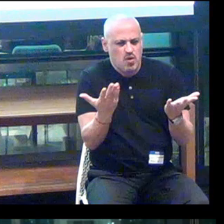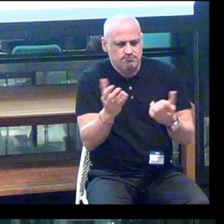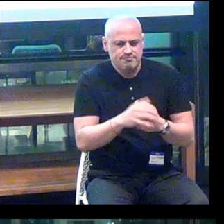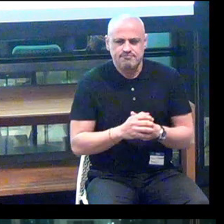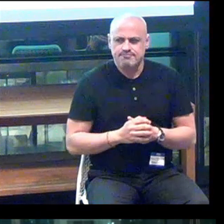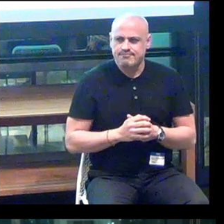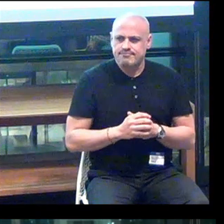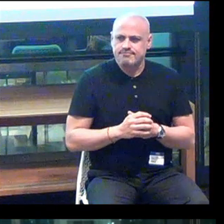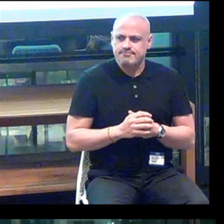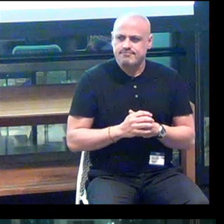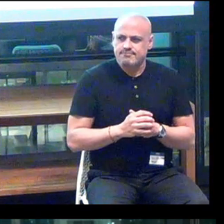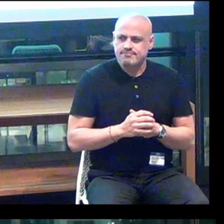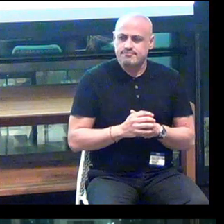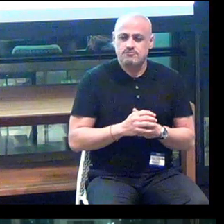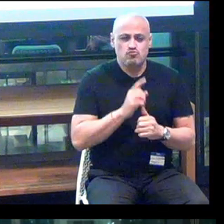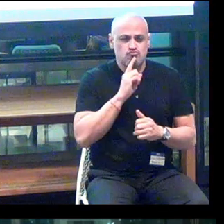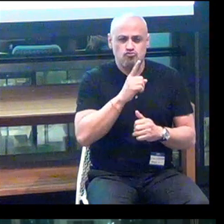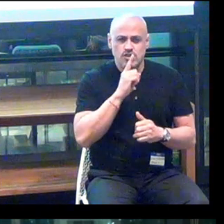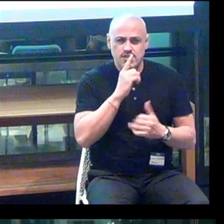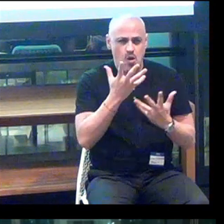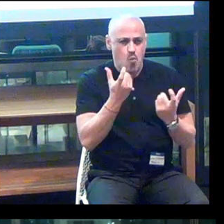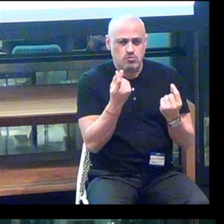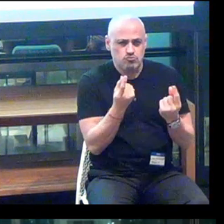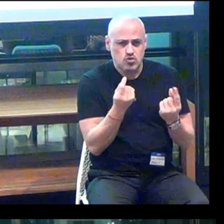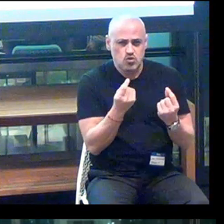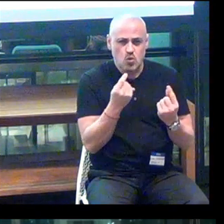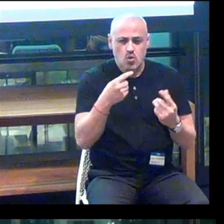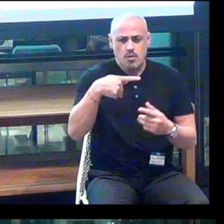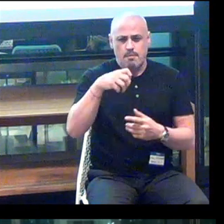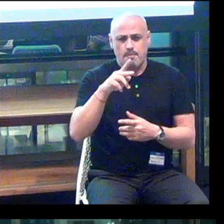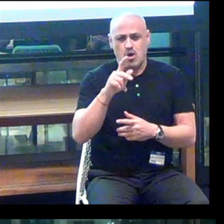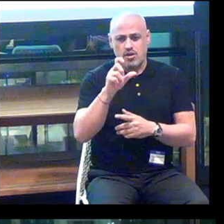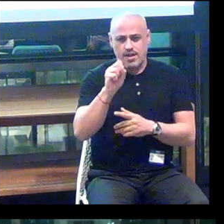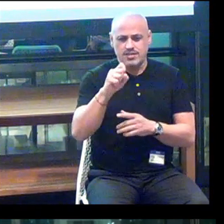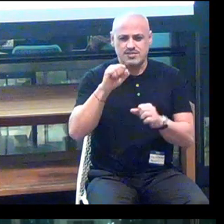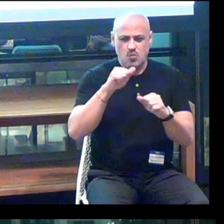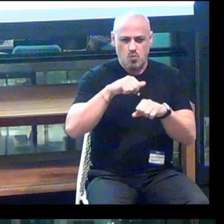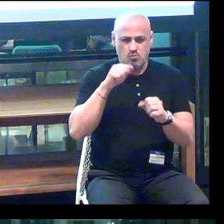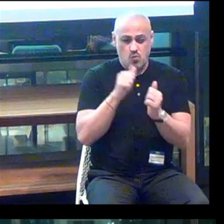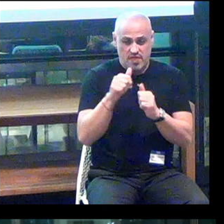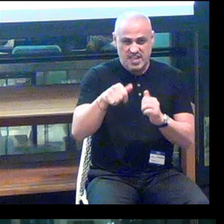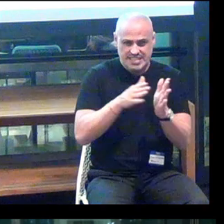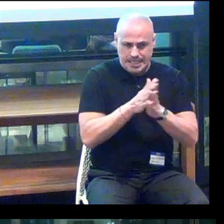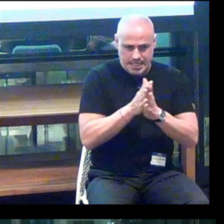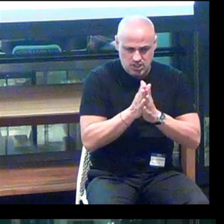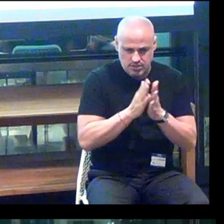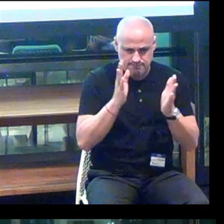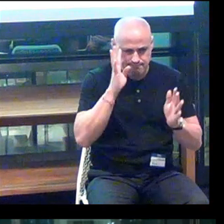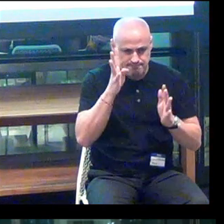So really what we want to do at Perkins through this initiative is connect the community of